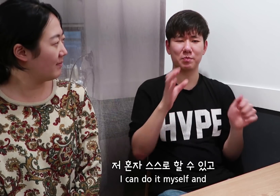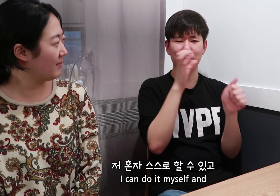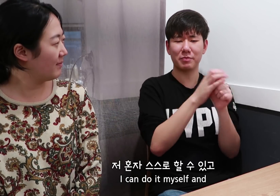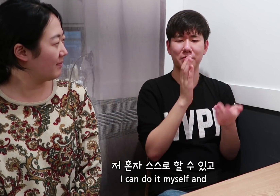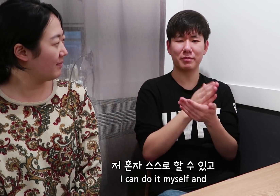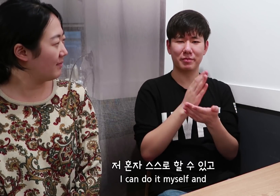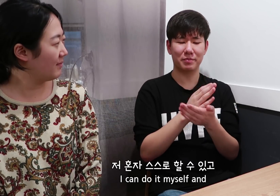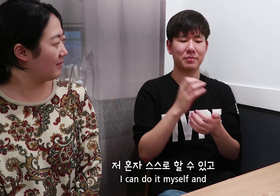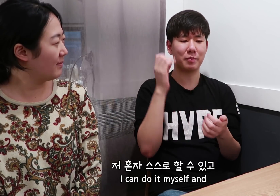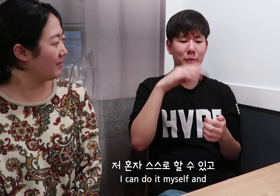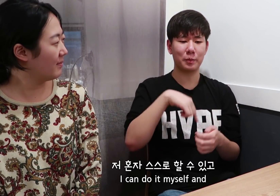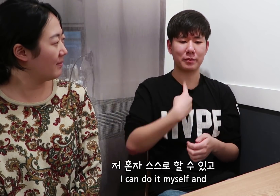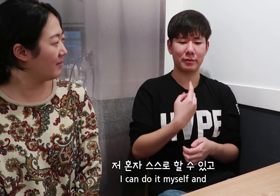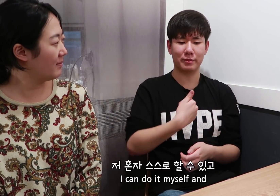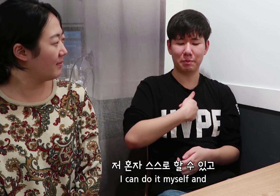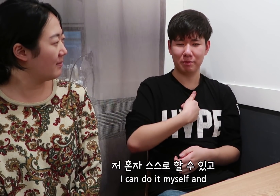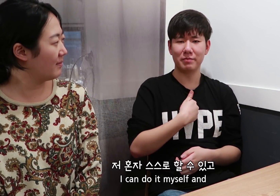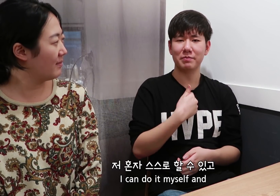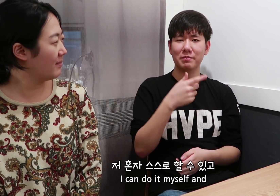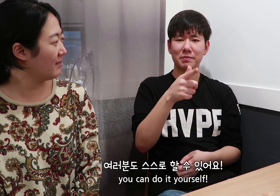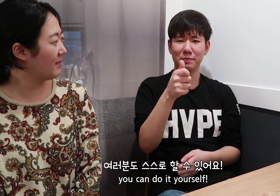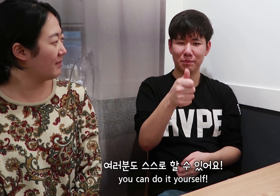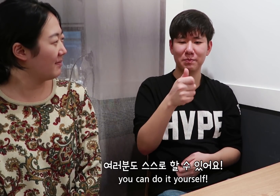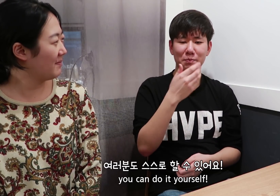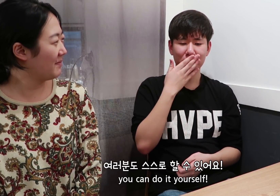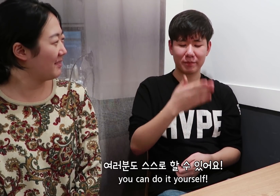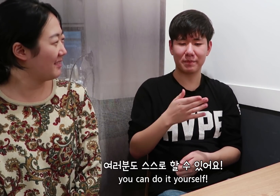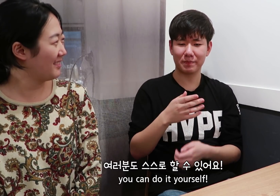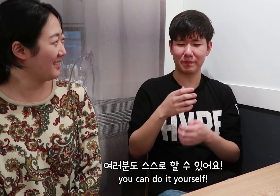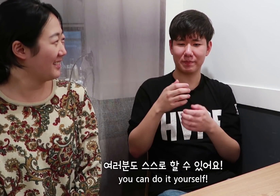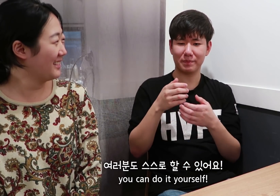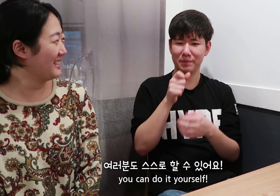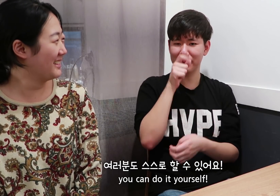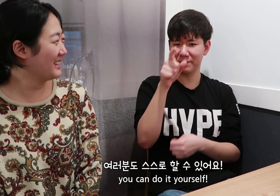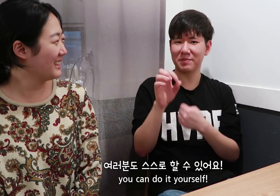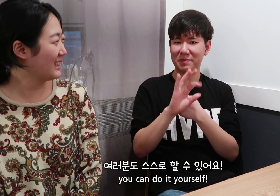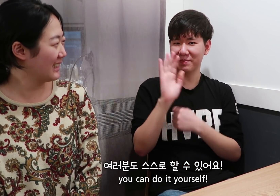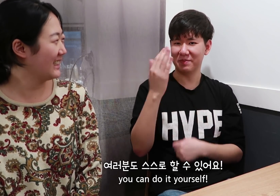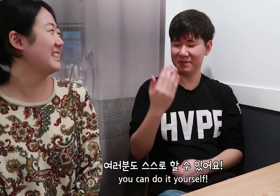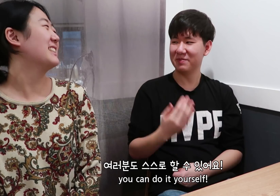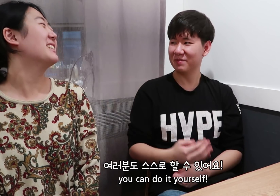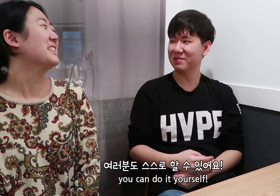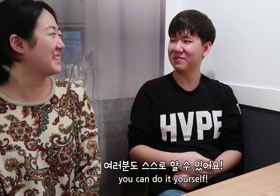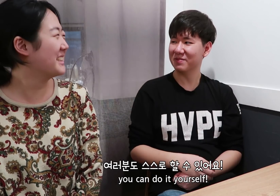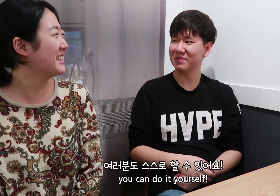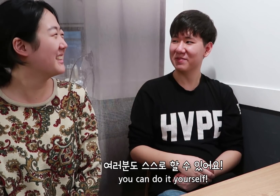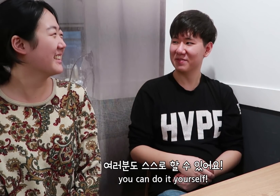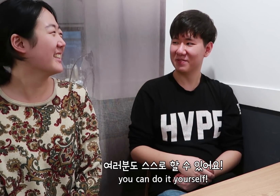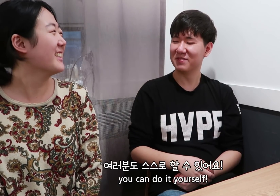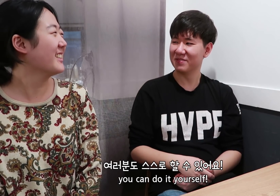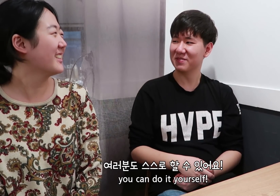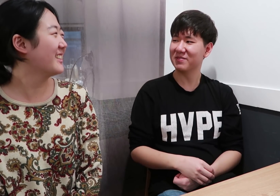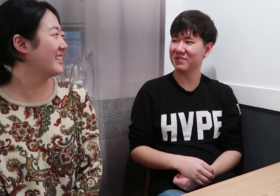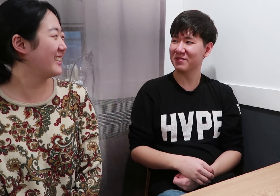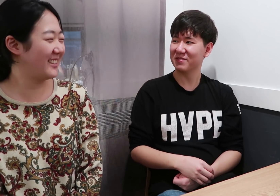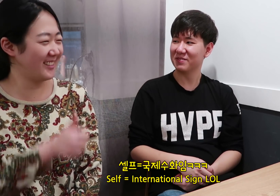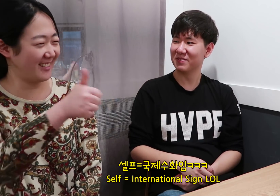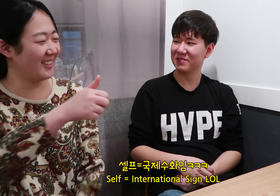I can do it myself and you can do it yourself!